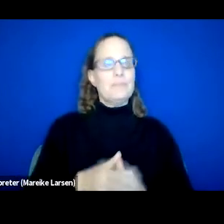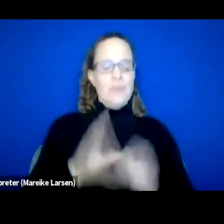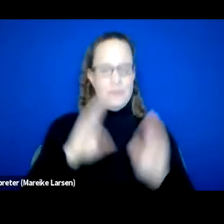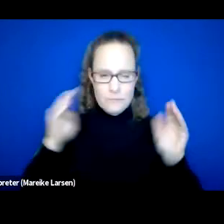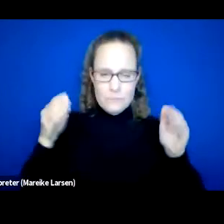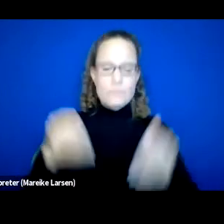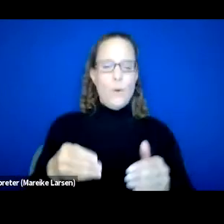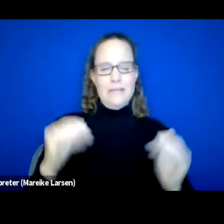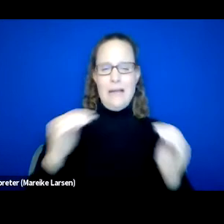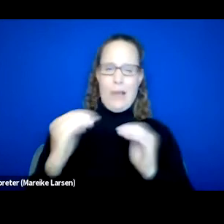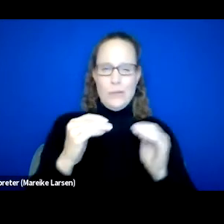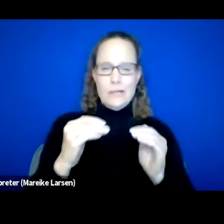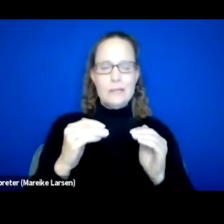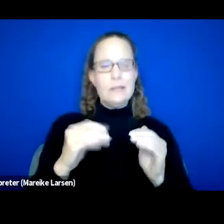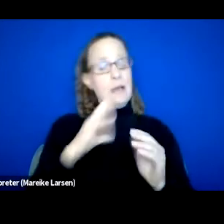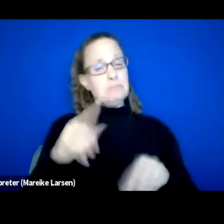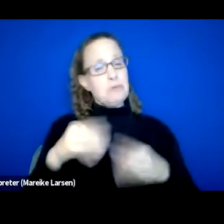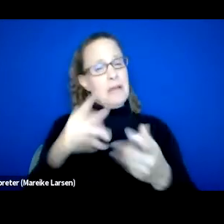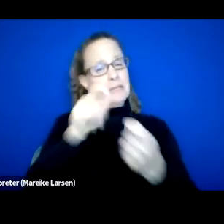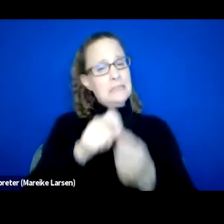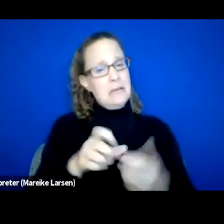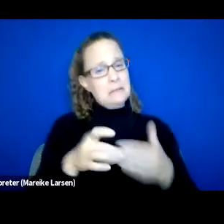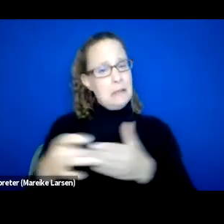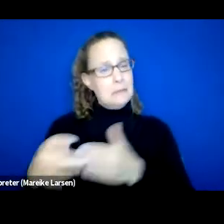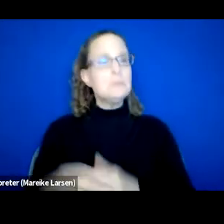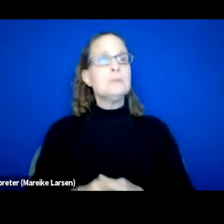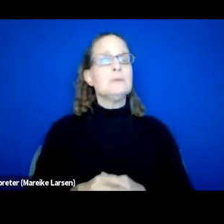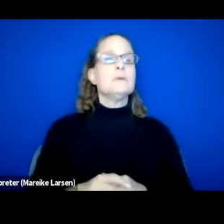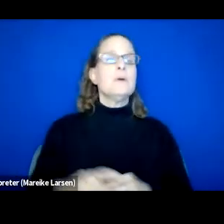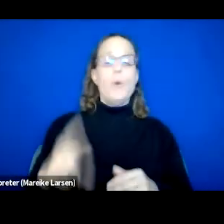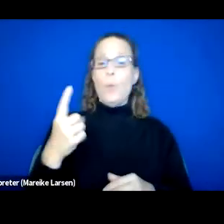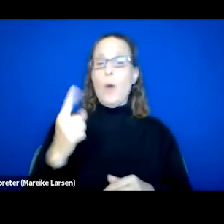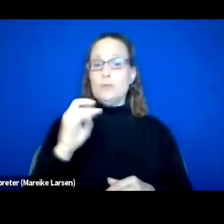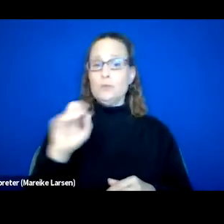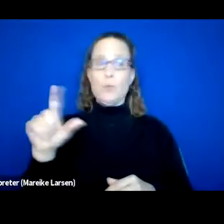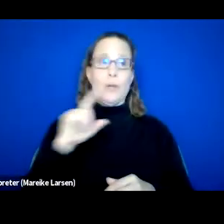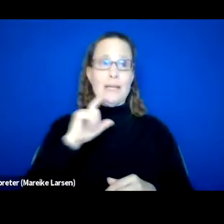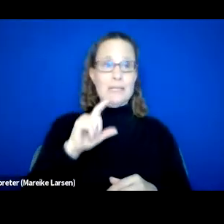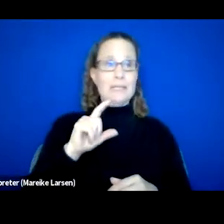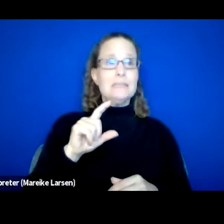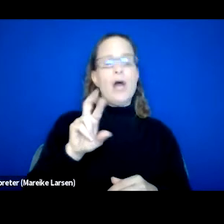One such tool that we would like to share with you all today is the Racial Equity Impact Assessment or REIA for short,